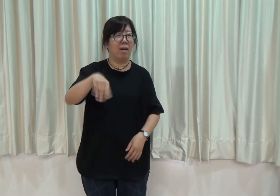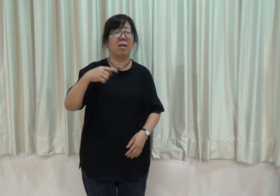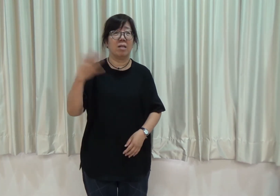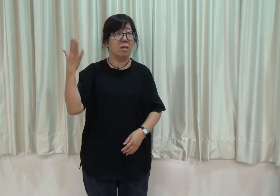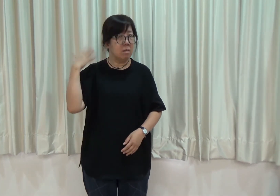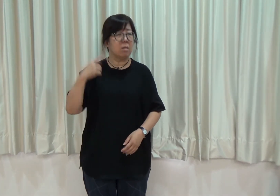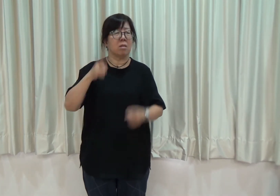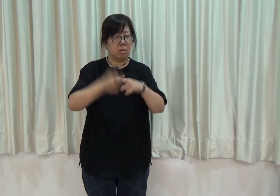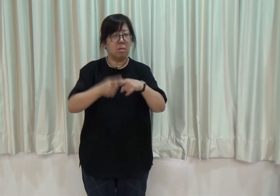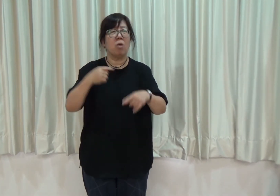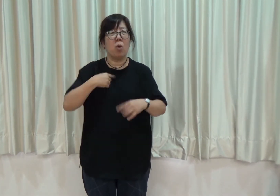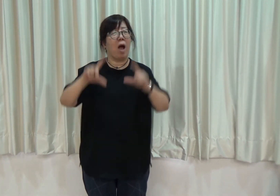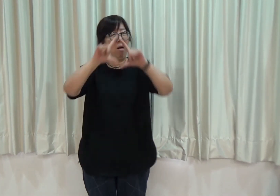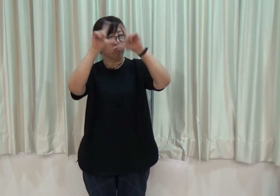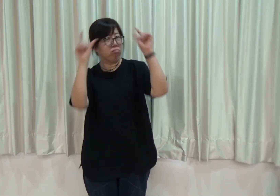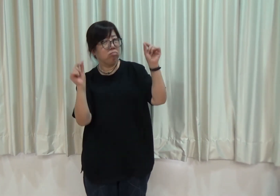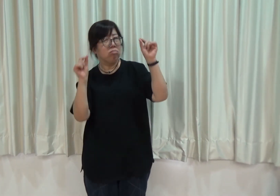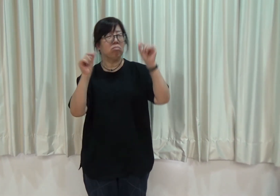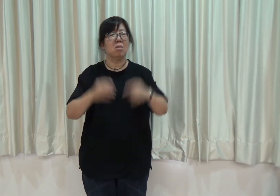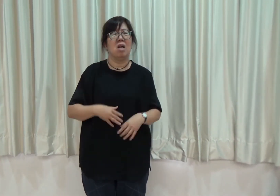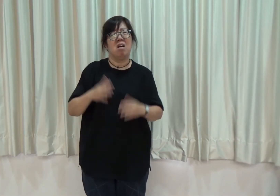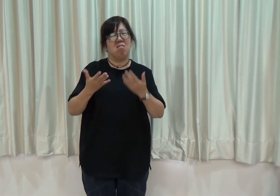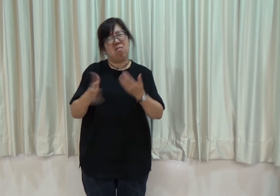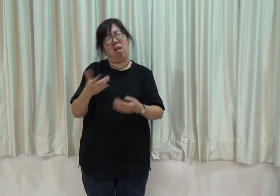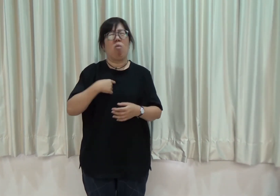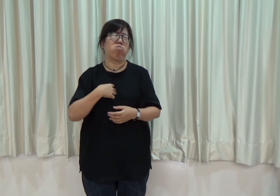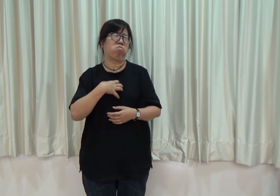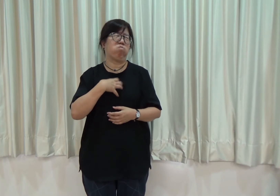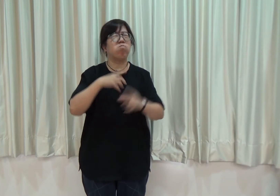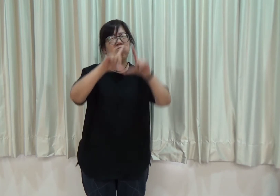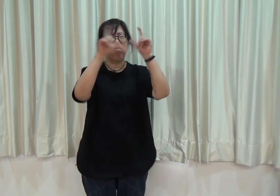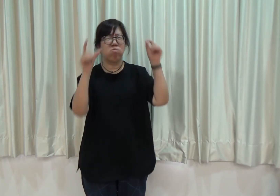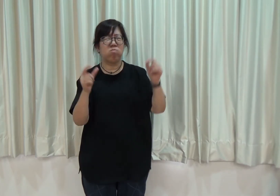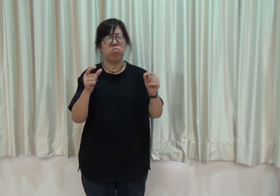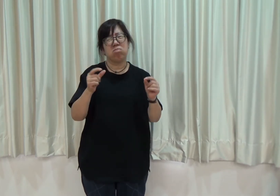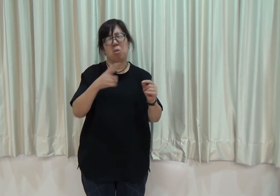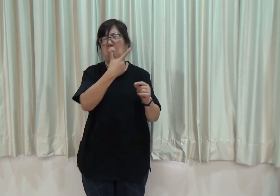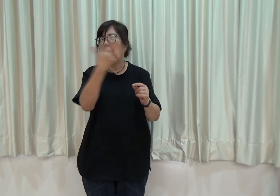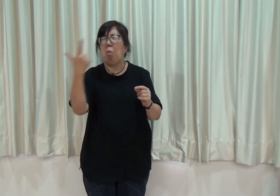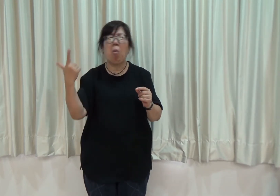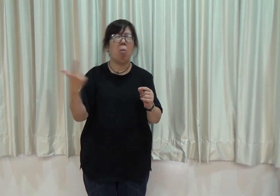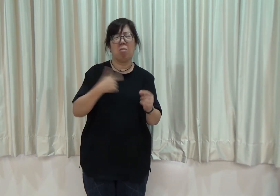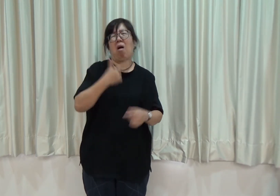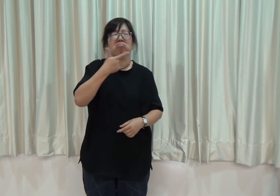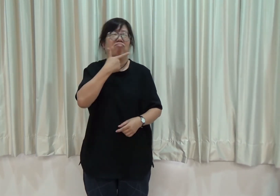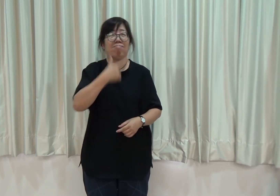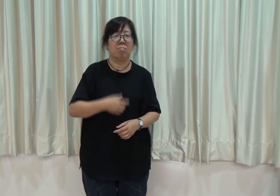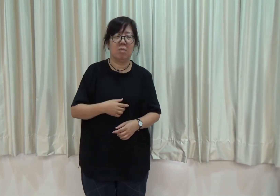Oh~ I used to use my real name, "Yuet" But this name sounds too common. I didn't really like it